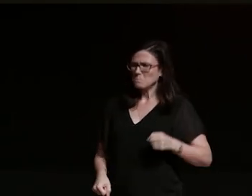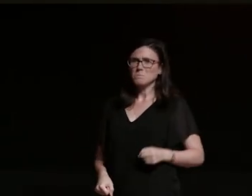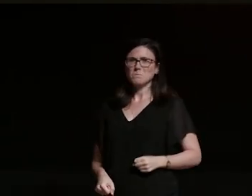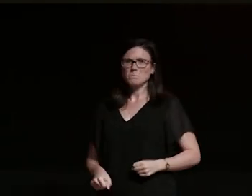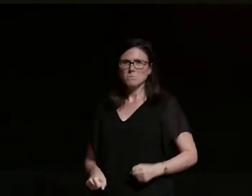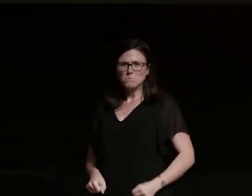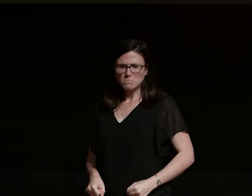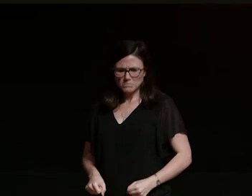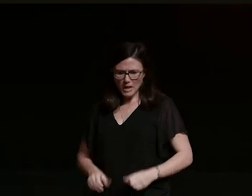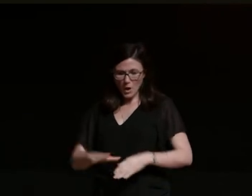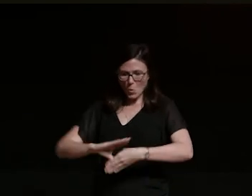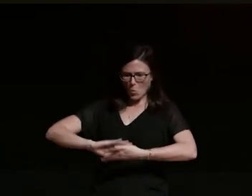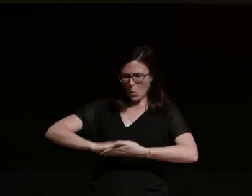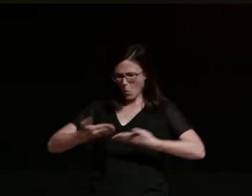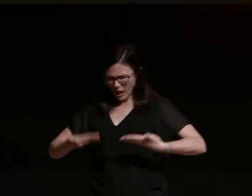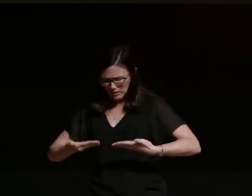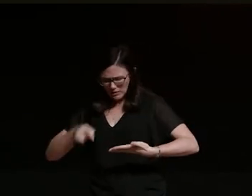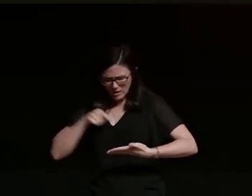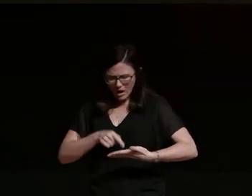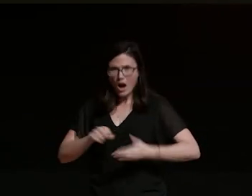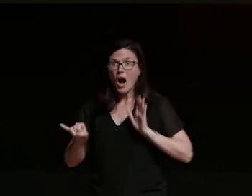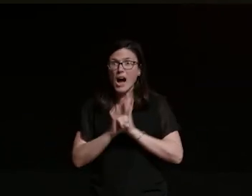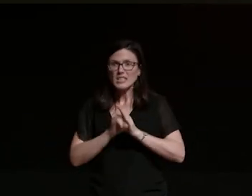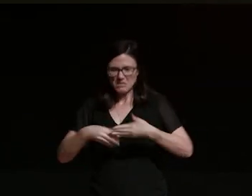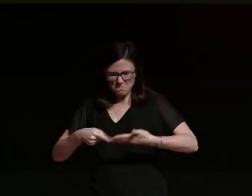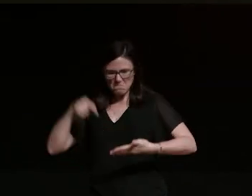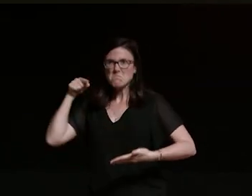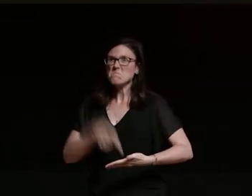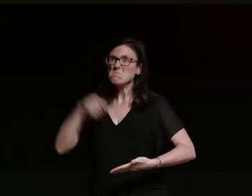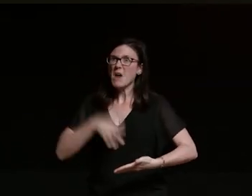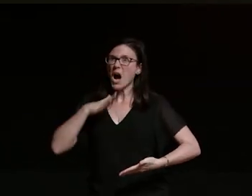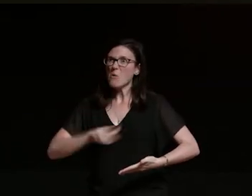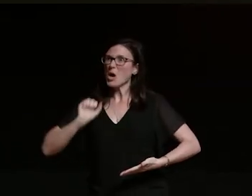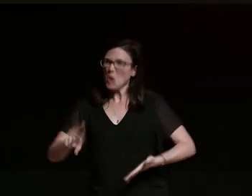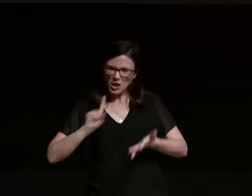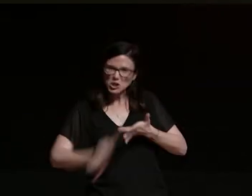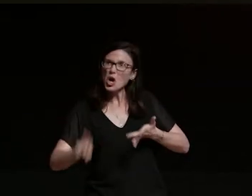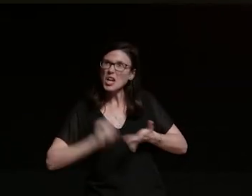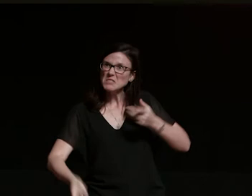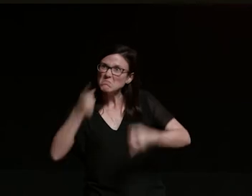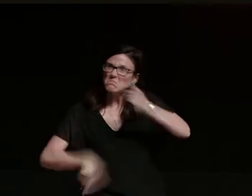wallet flipped it open looked at his id and started demanding for his insurance details